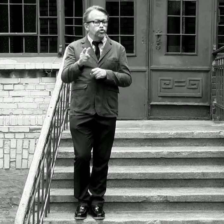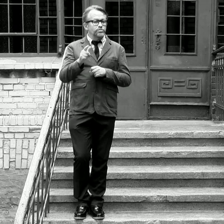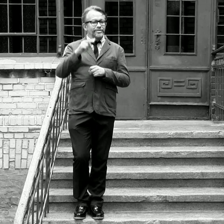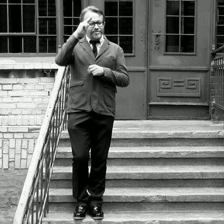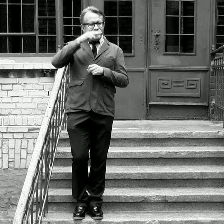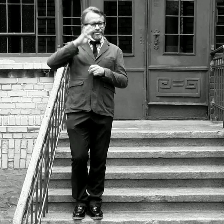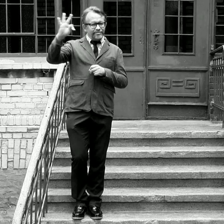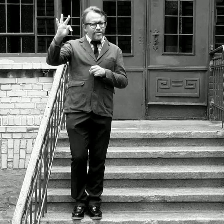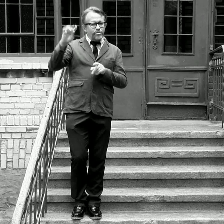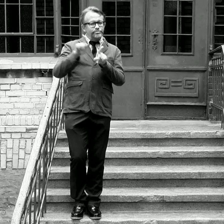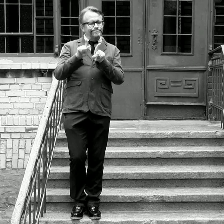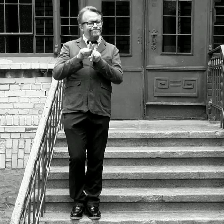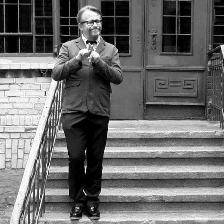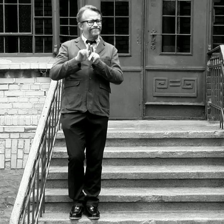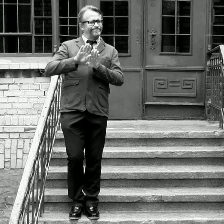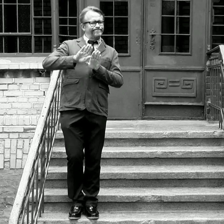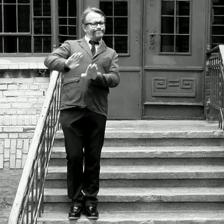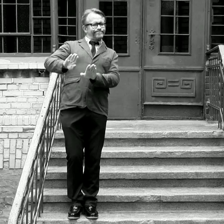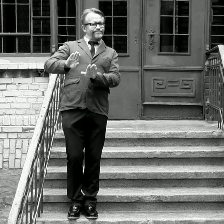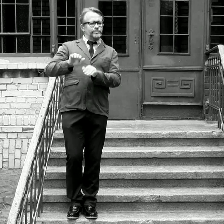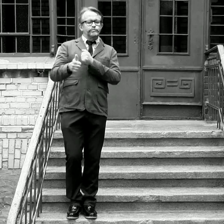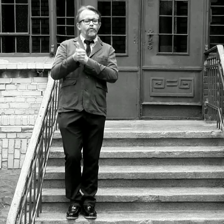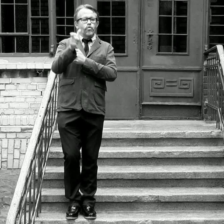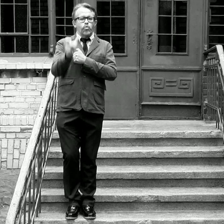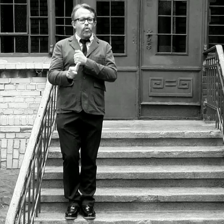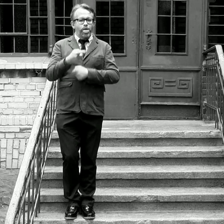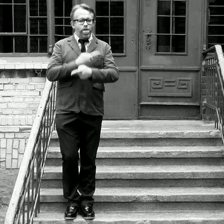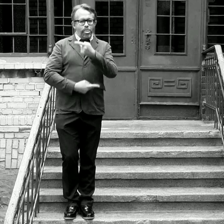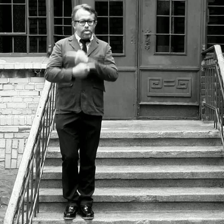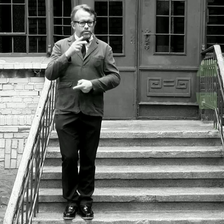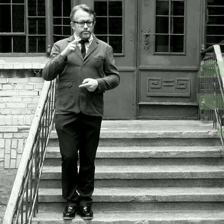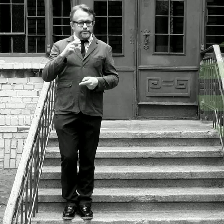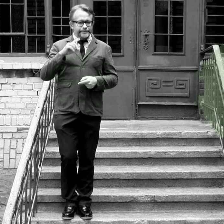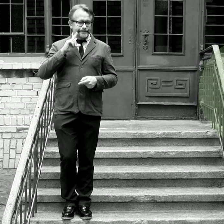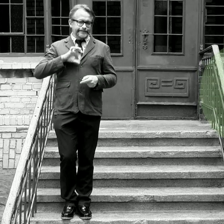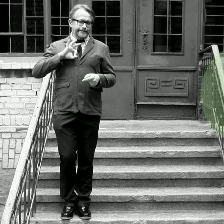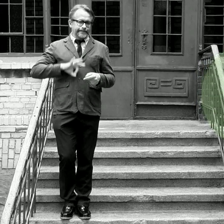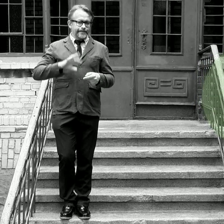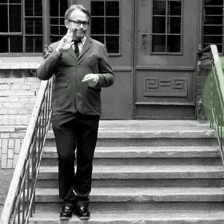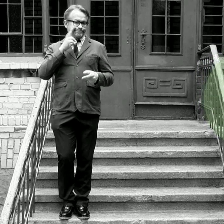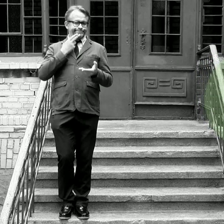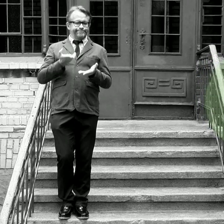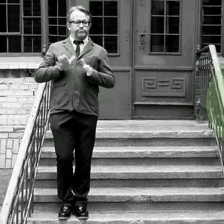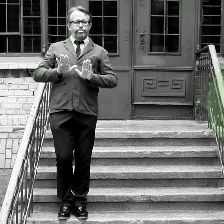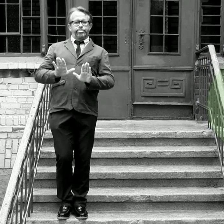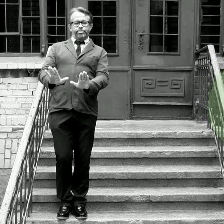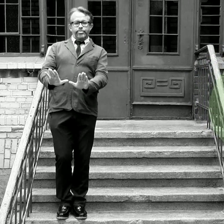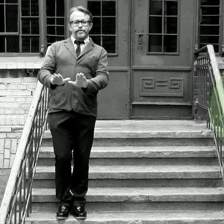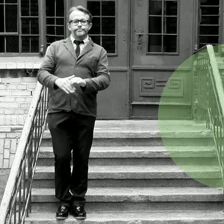Allegedly the father was supposed badly to threat the disabled son, not caring about bringing him up.